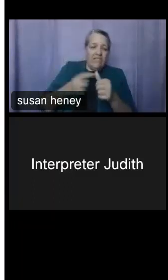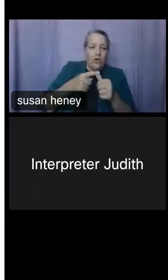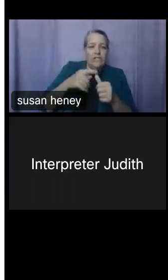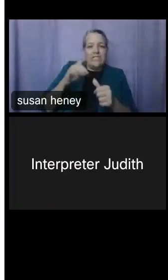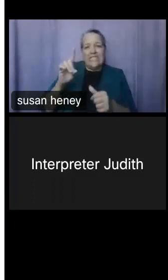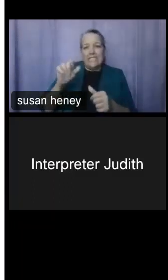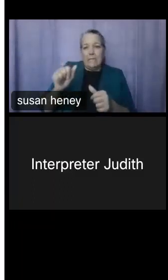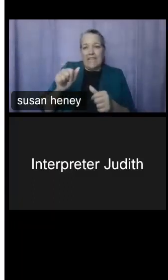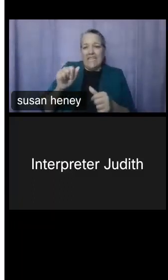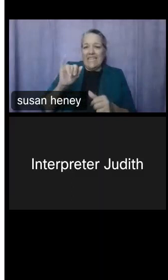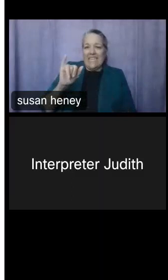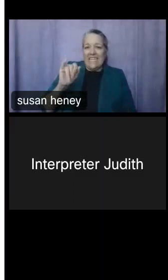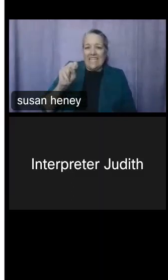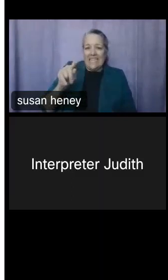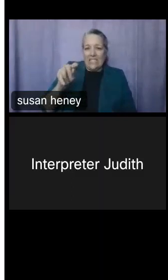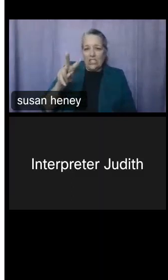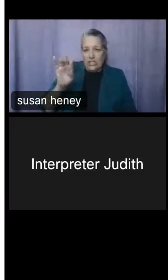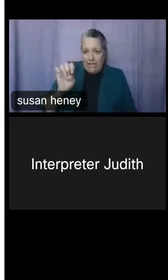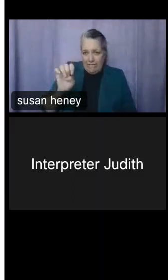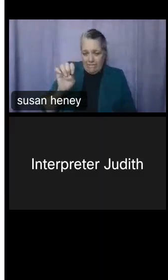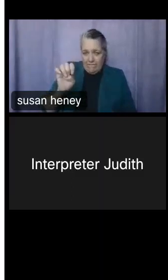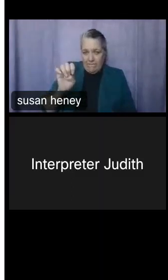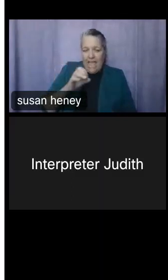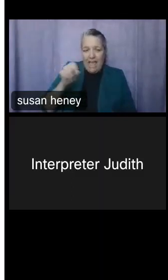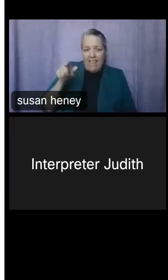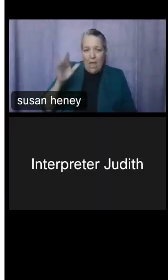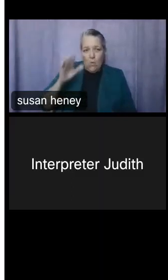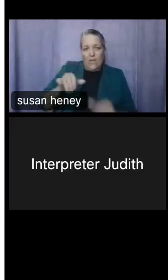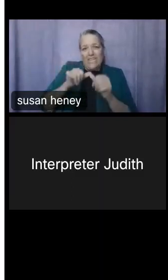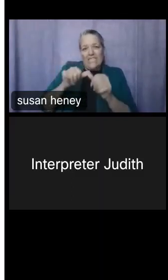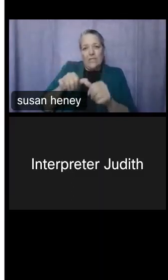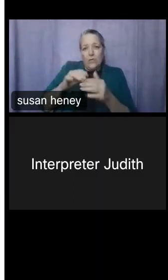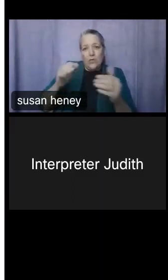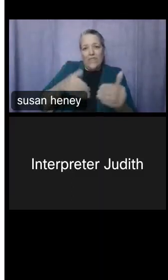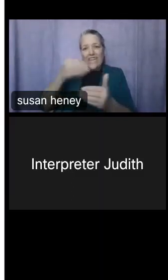that will be continued into next decennial, so please be on the lookout for that as we